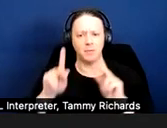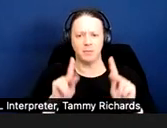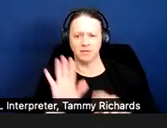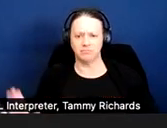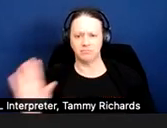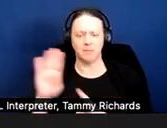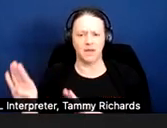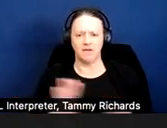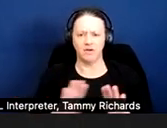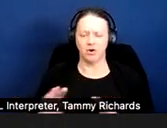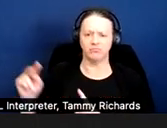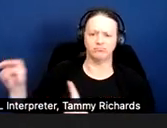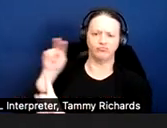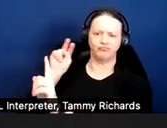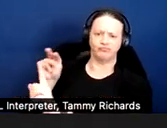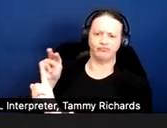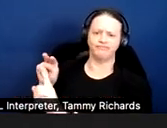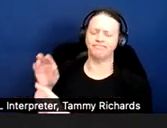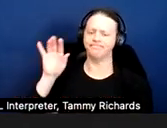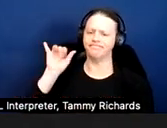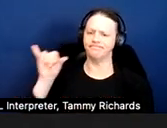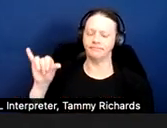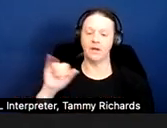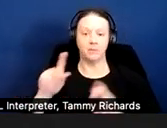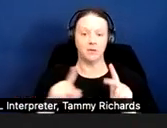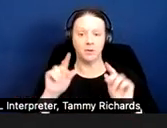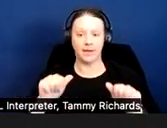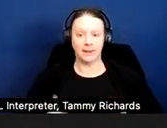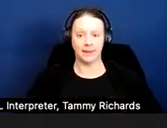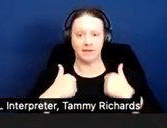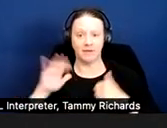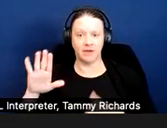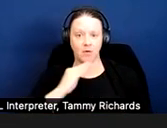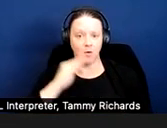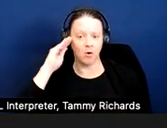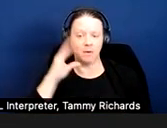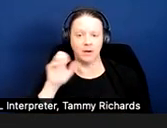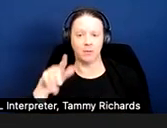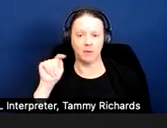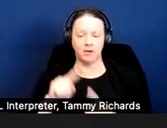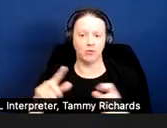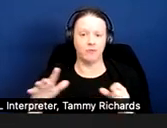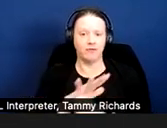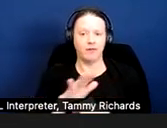Folks are allowed to live in their homes and apartments and to fill them with their belongings.